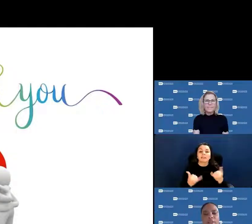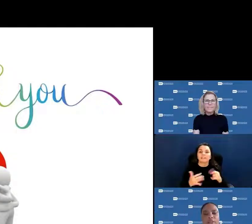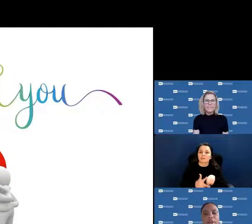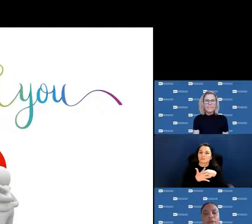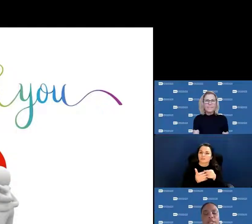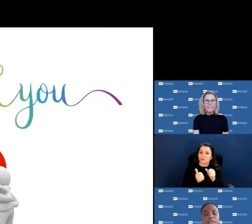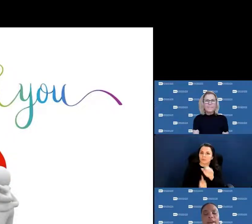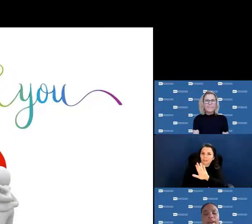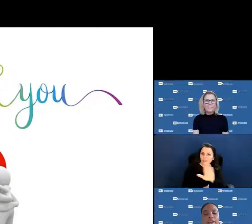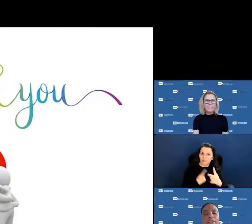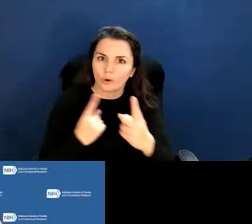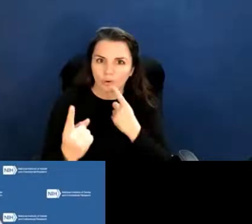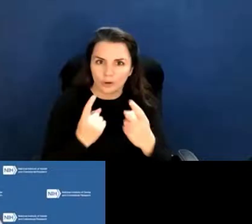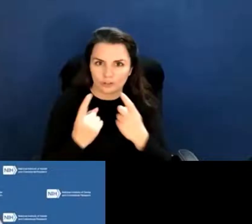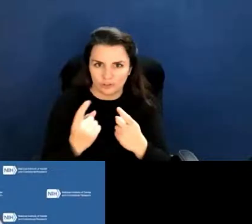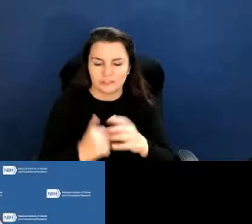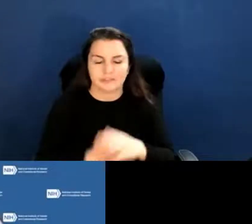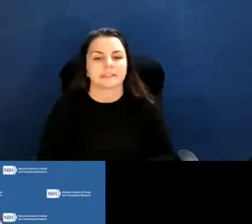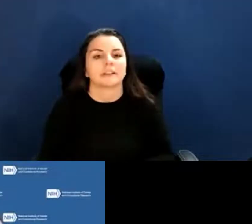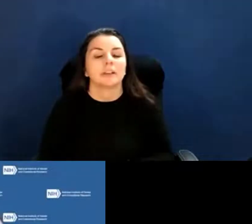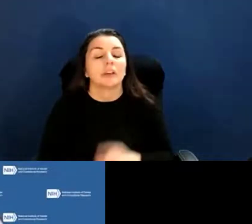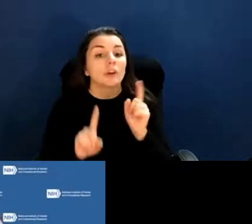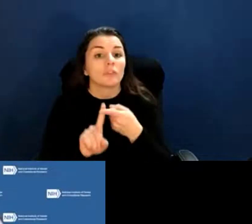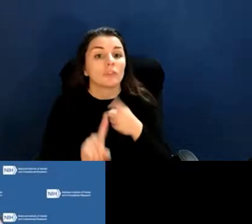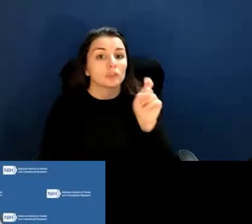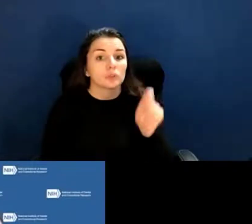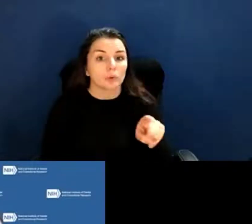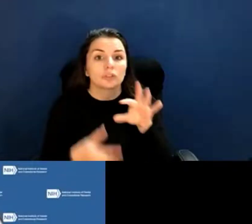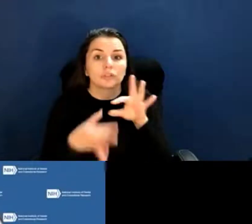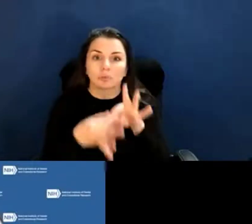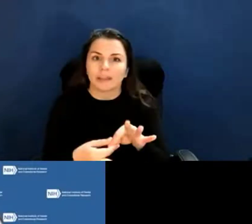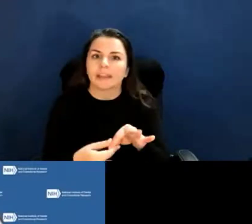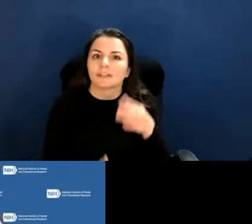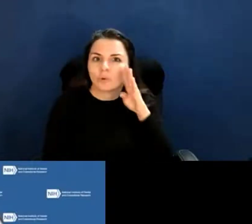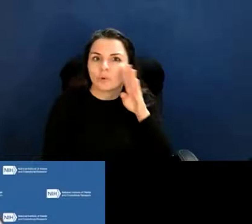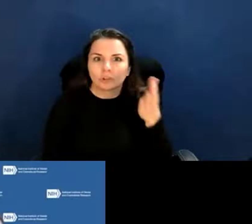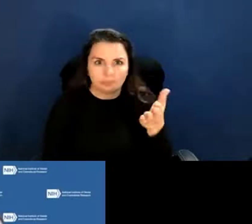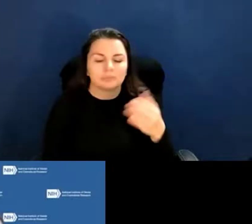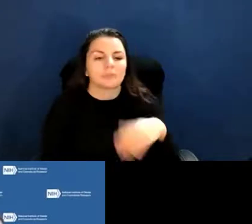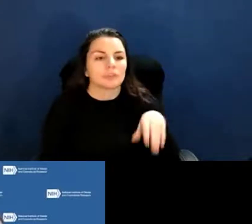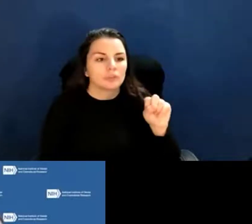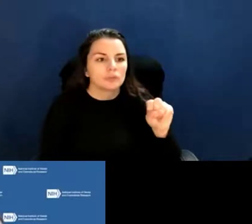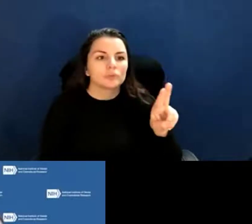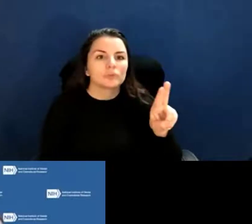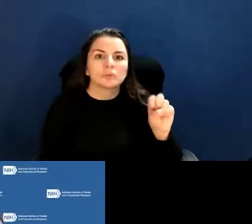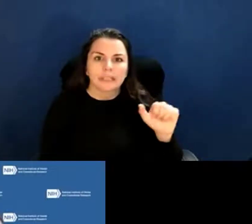The first question I have is directed toward you, Susan, and it asks do we need prior approval